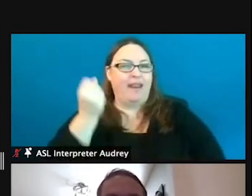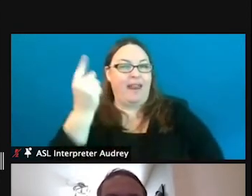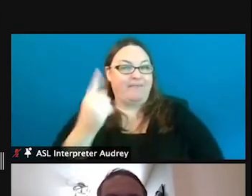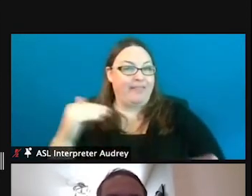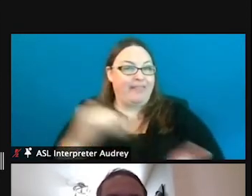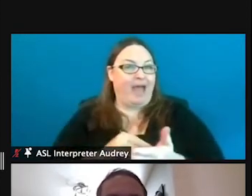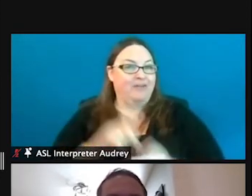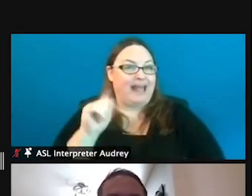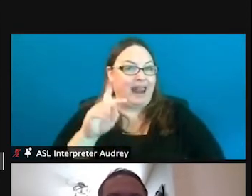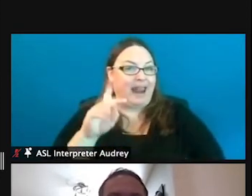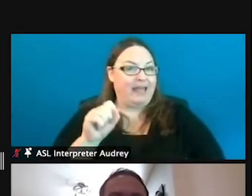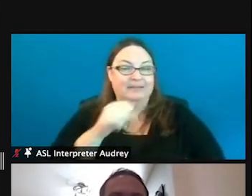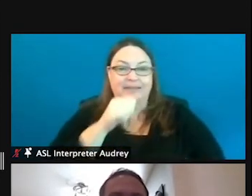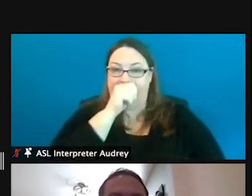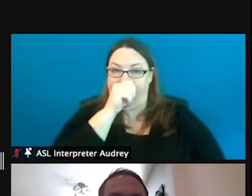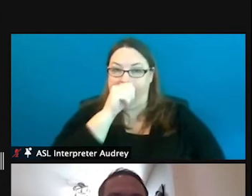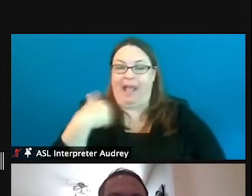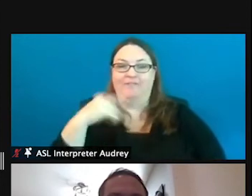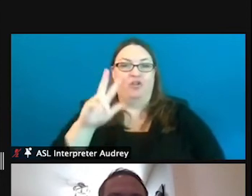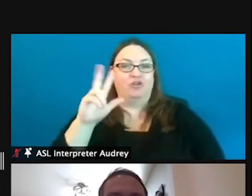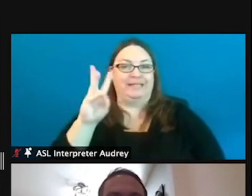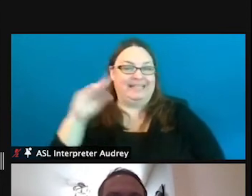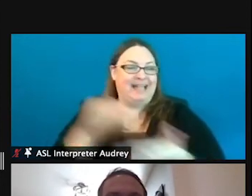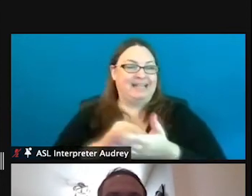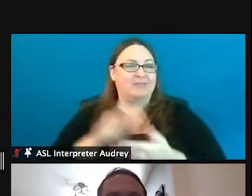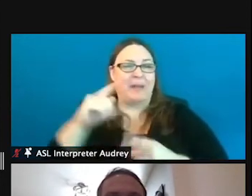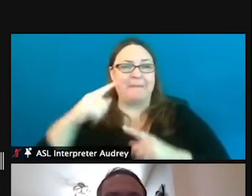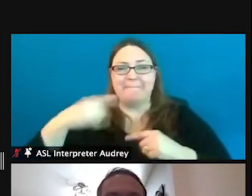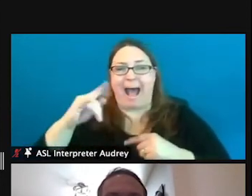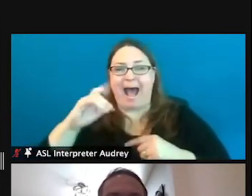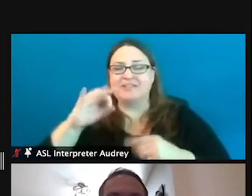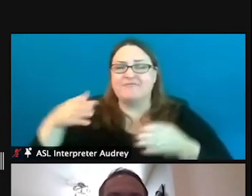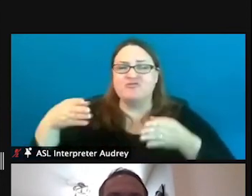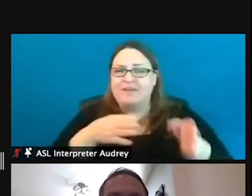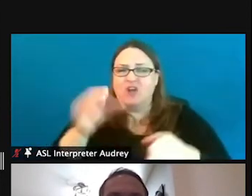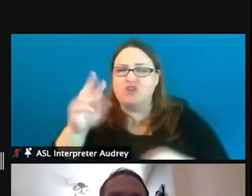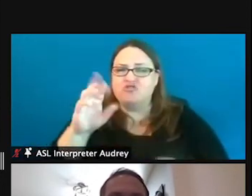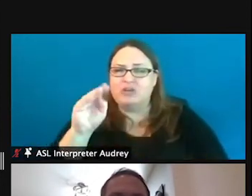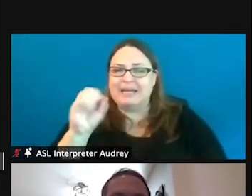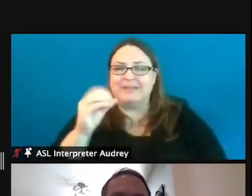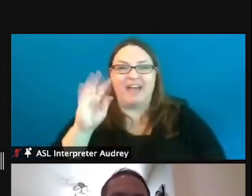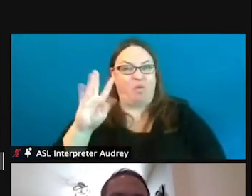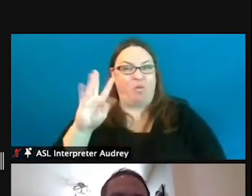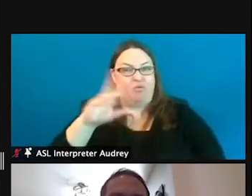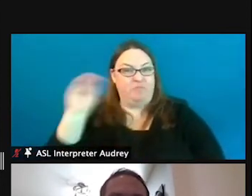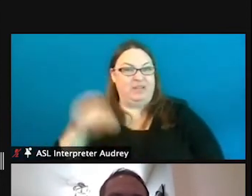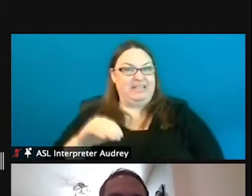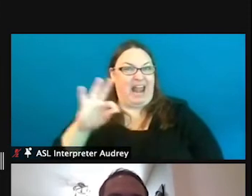36,000 miles of rivers and streams, and about 43 percent of the Great Lakes actually are in Michigan's border.